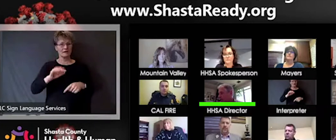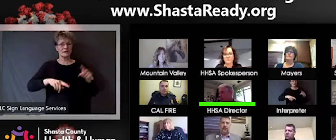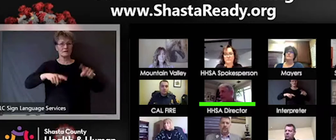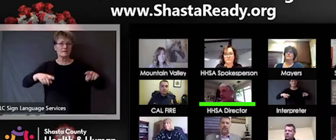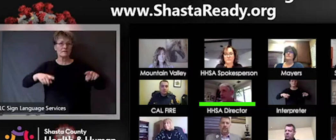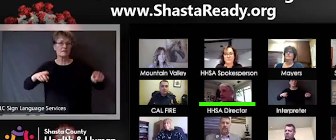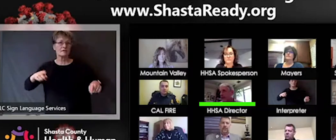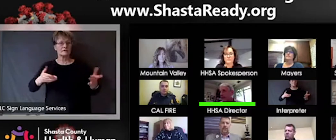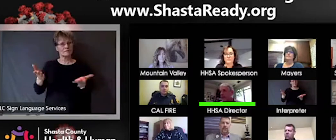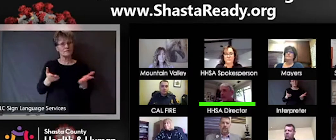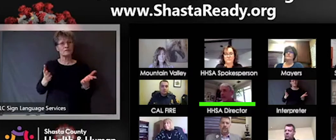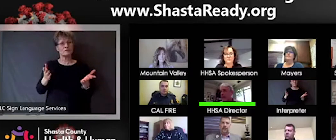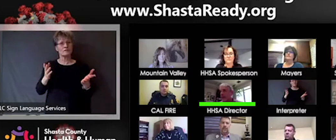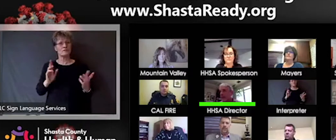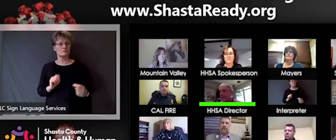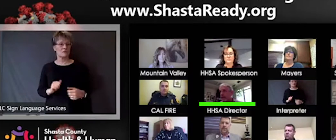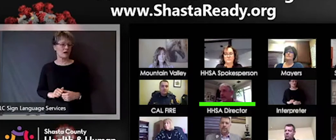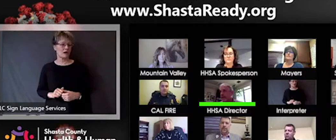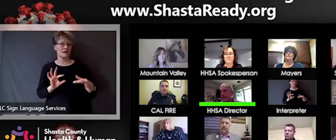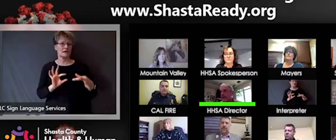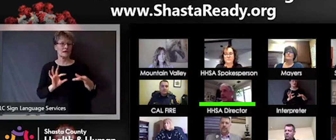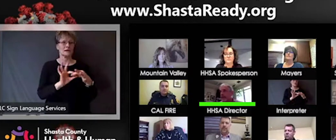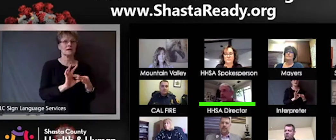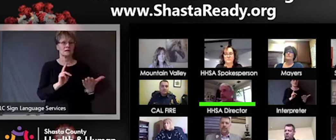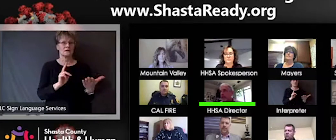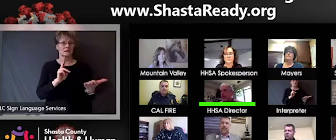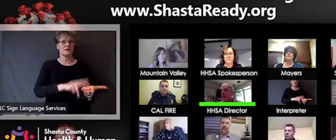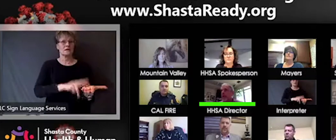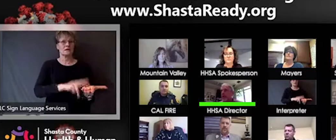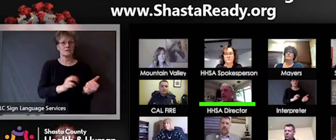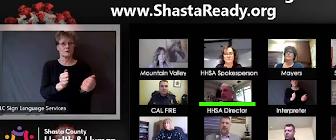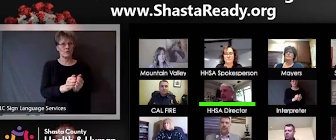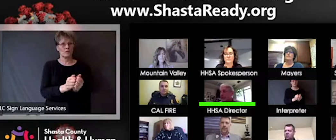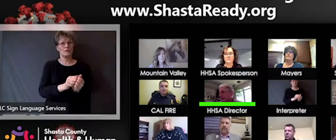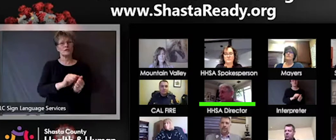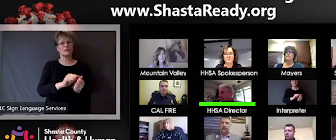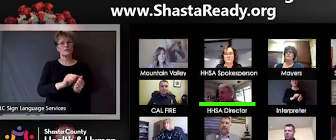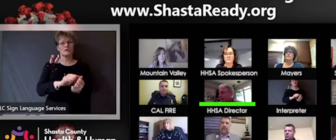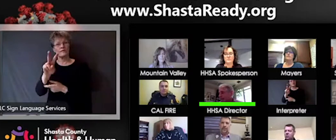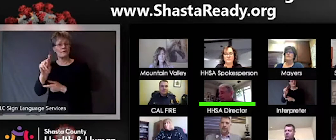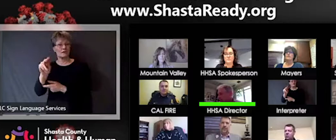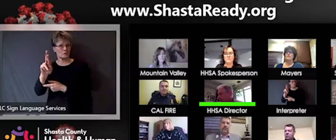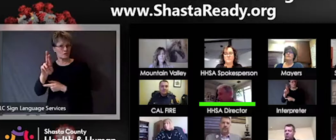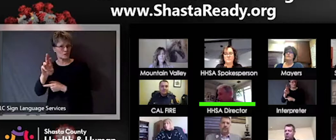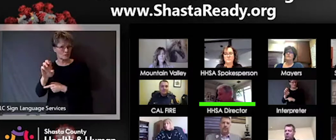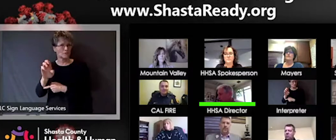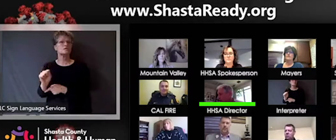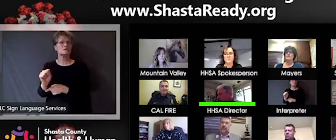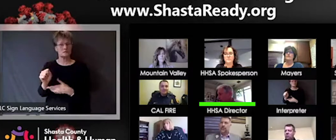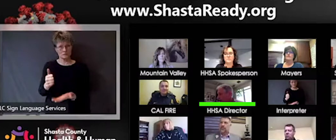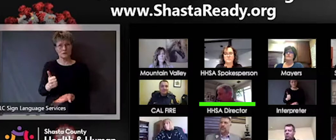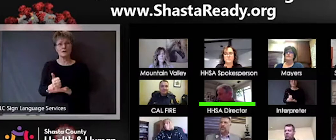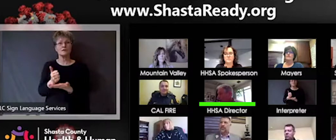giving us other legal advice related to the incident. We've got a lot of